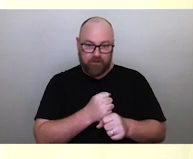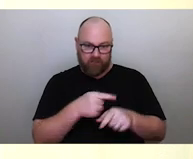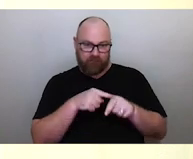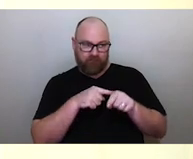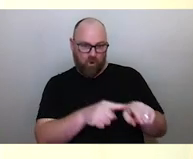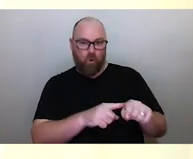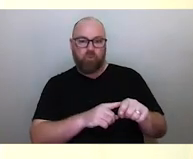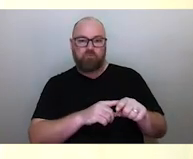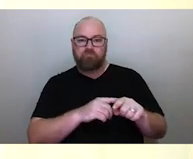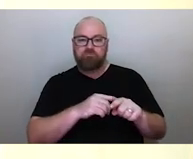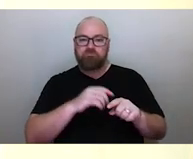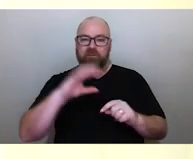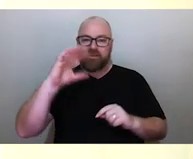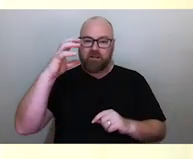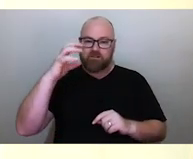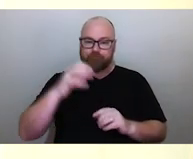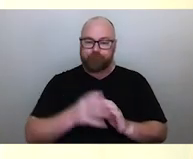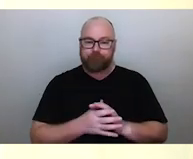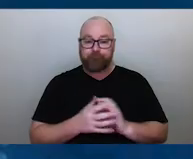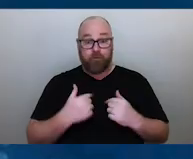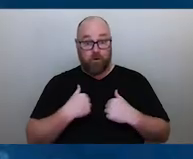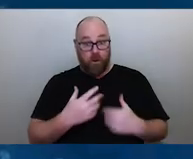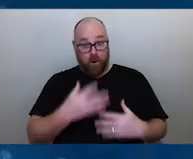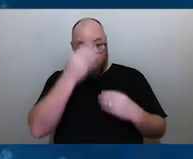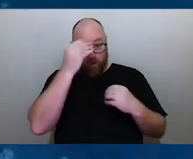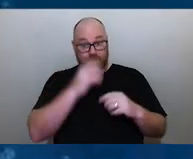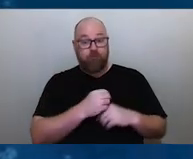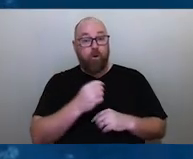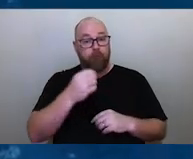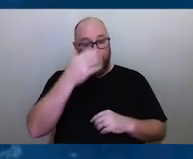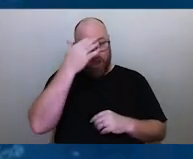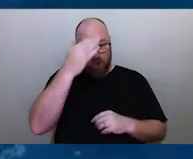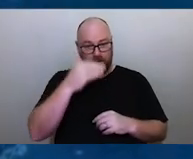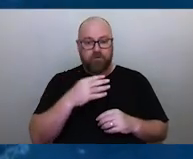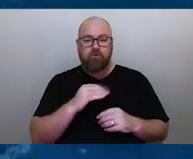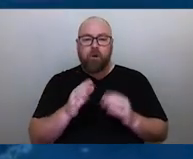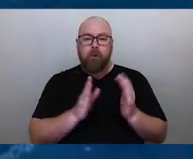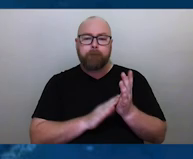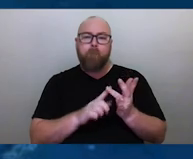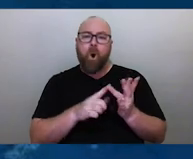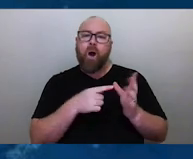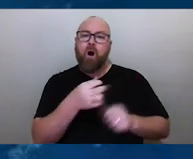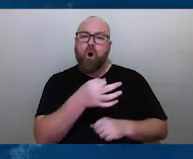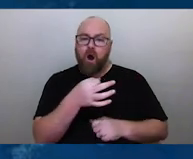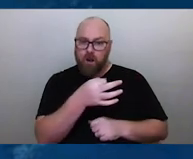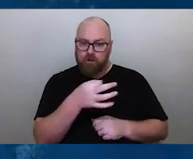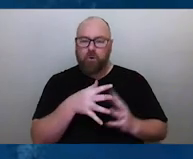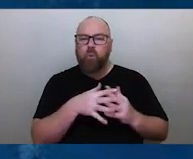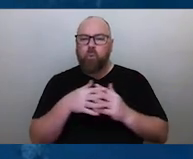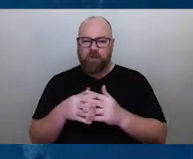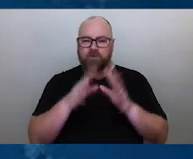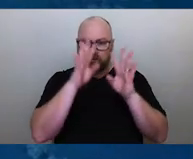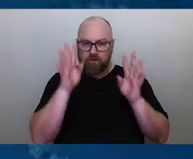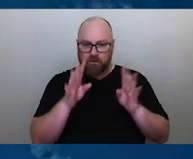Now I learned from Elders on Moa Island in the Western Torres Strait, that it's a different way of conceptualising this.